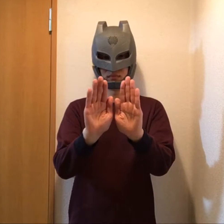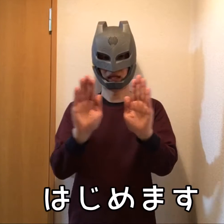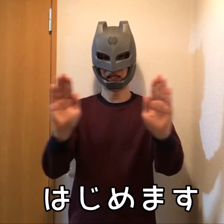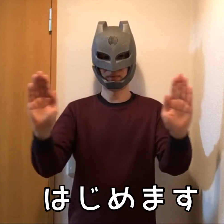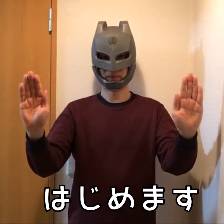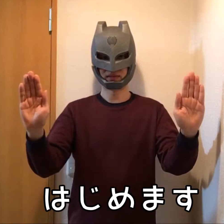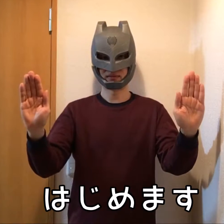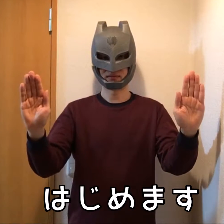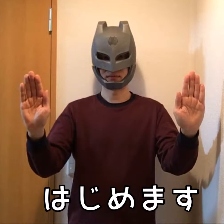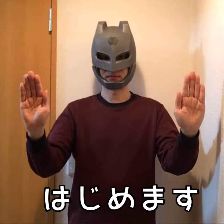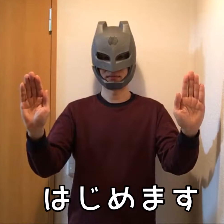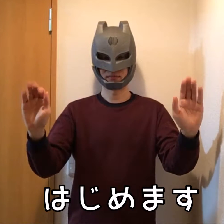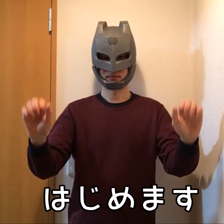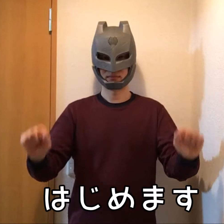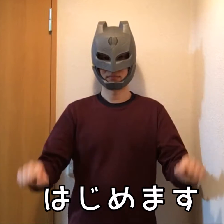Let's start